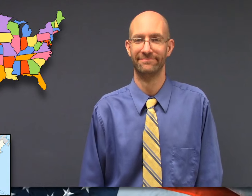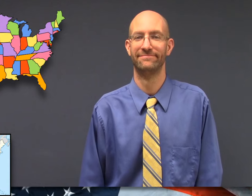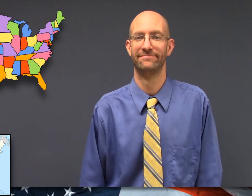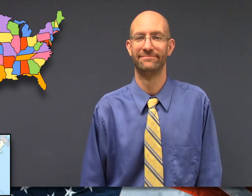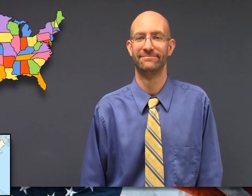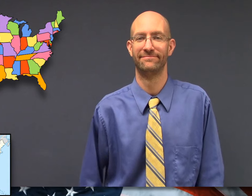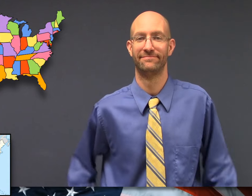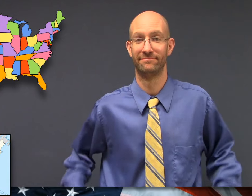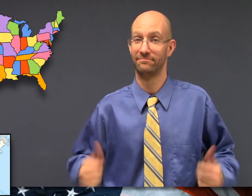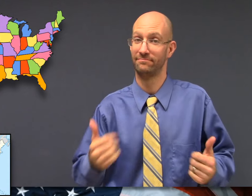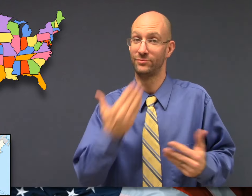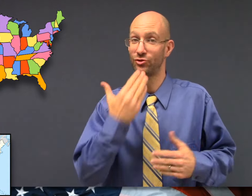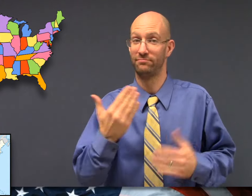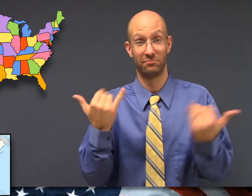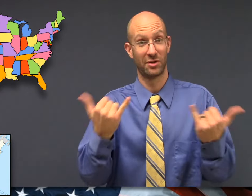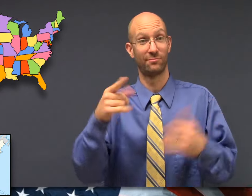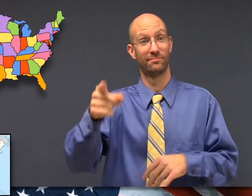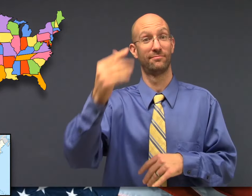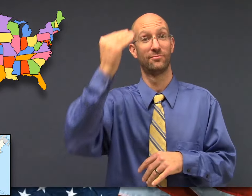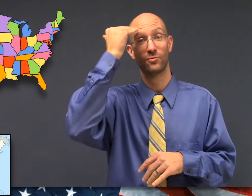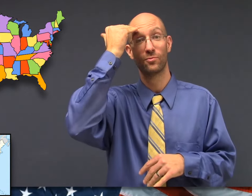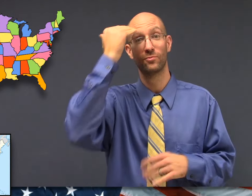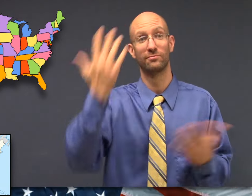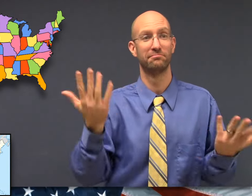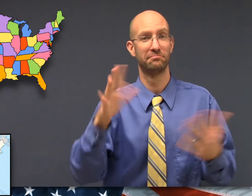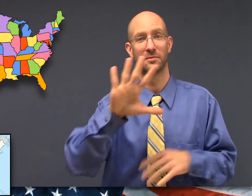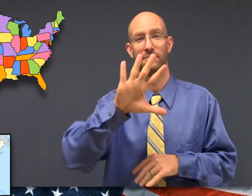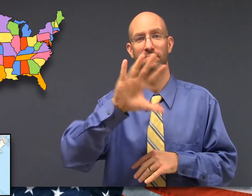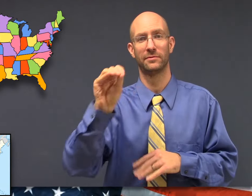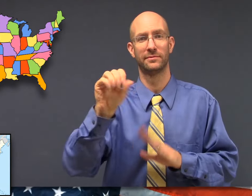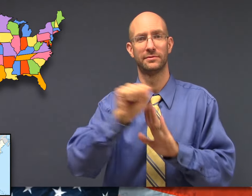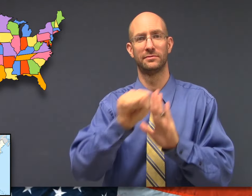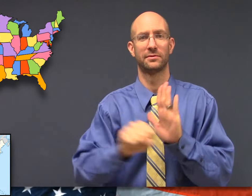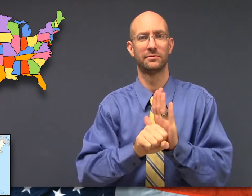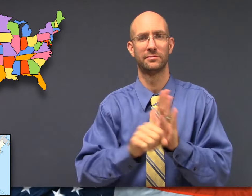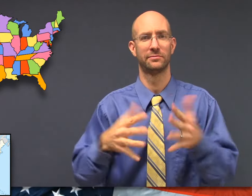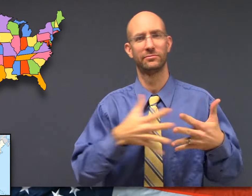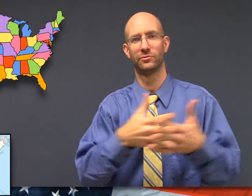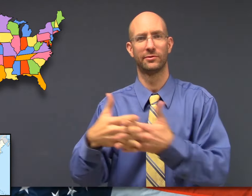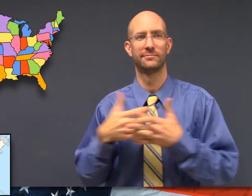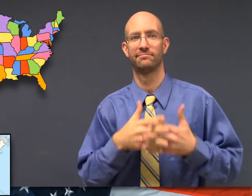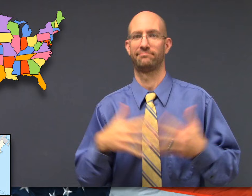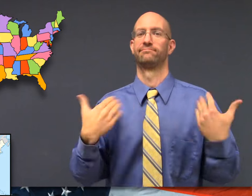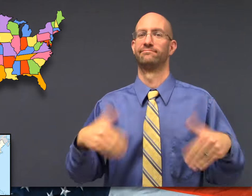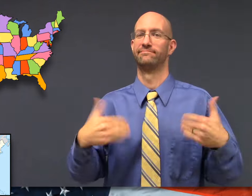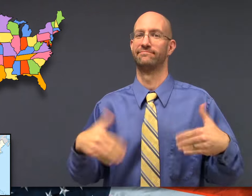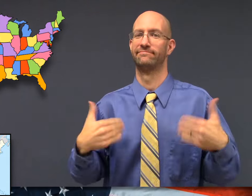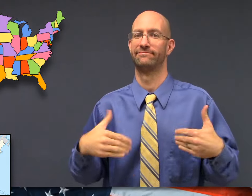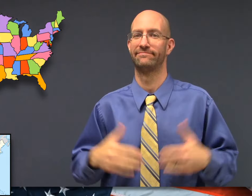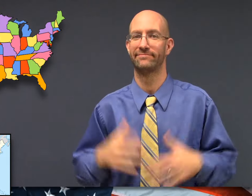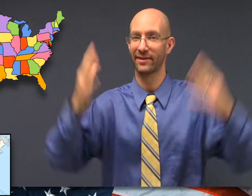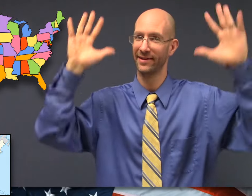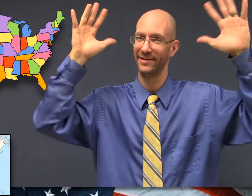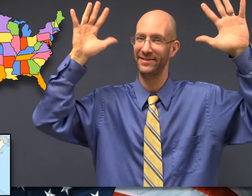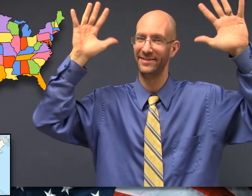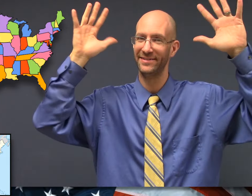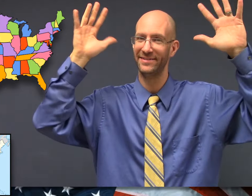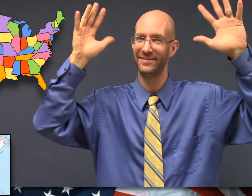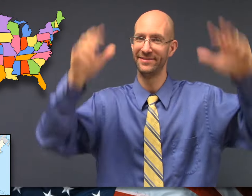Good, now you know the 50 states of America.